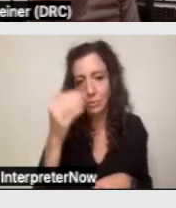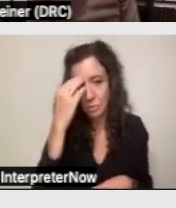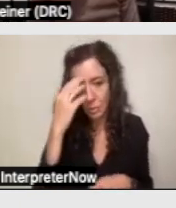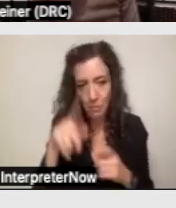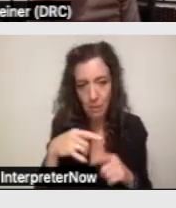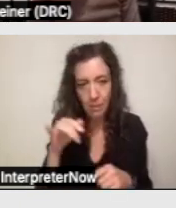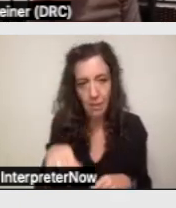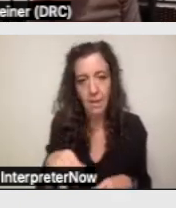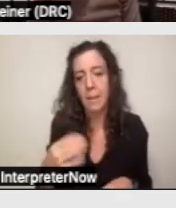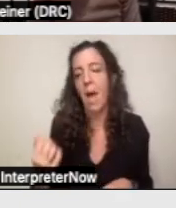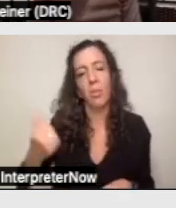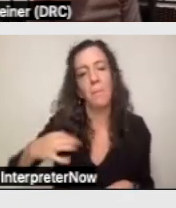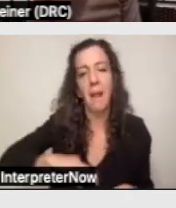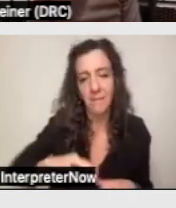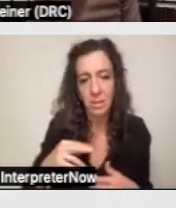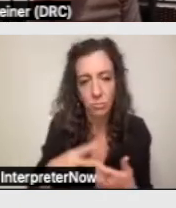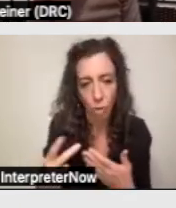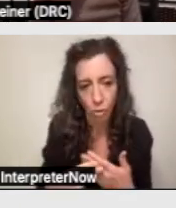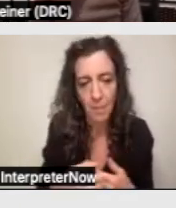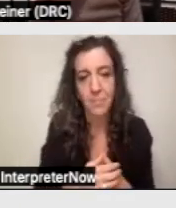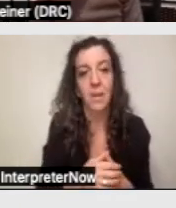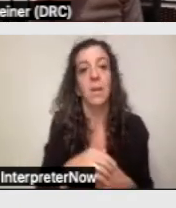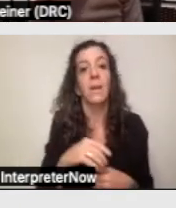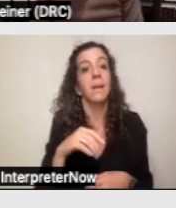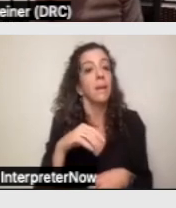centers also have due process rights.